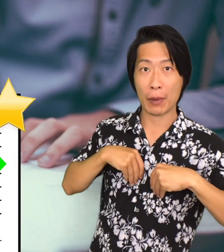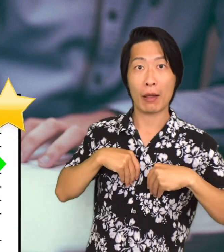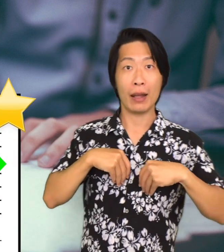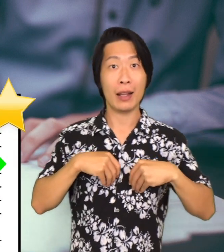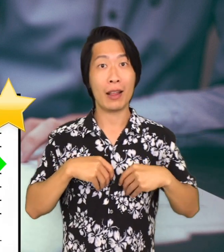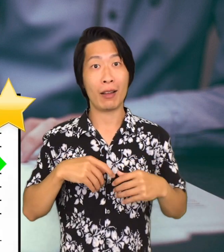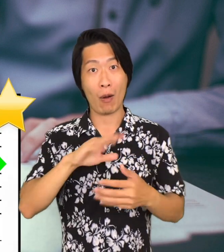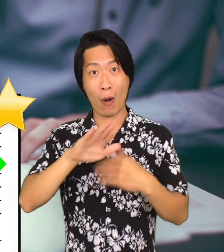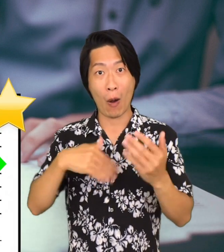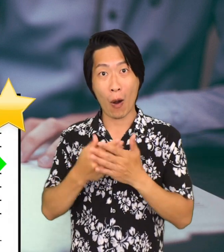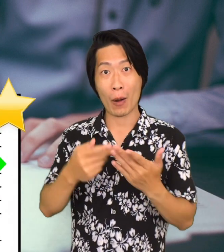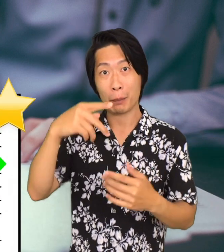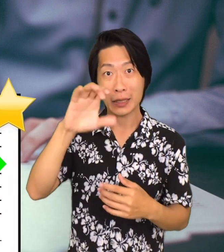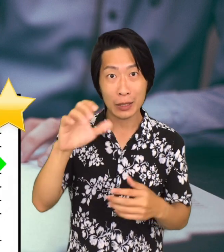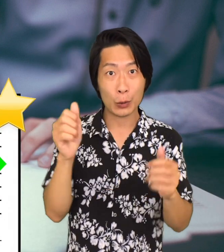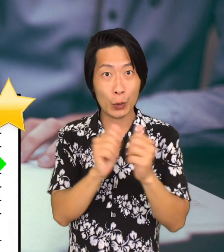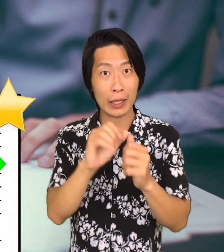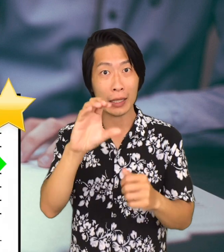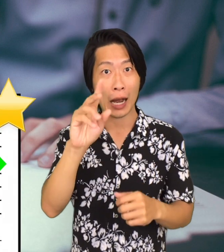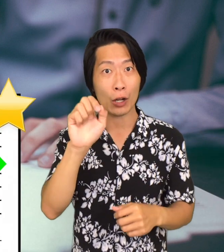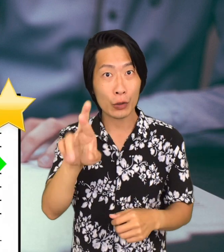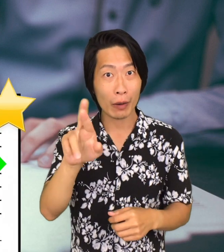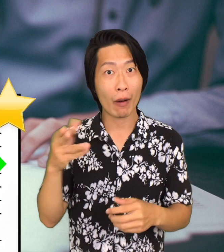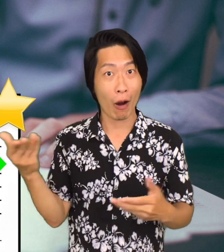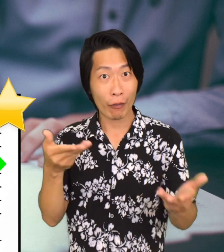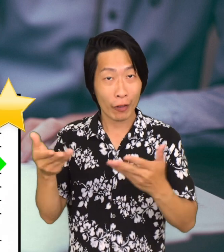with the counter offer. Then we move on to the next step, which